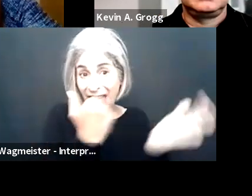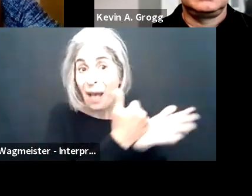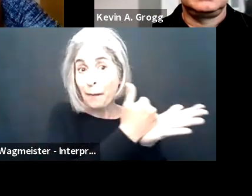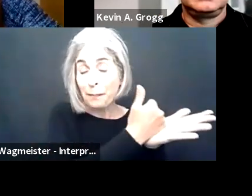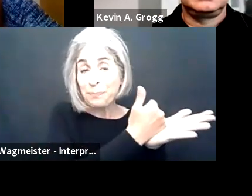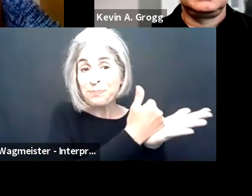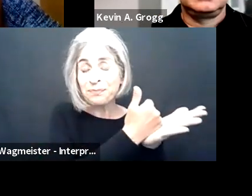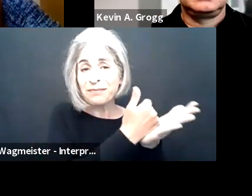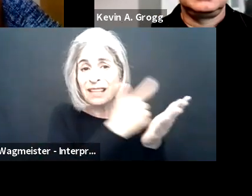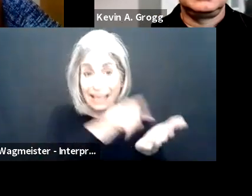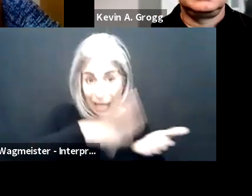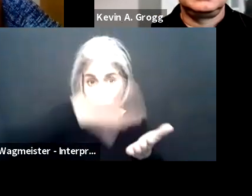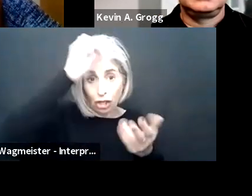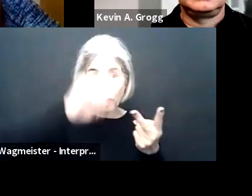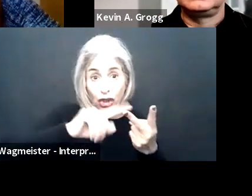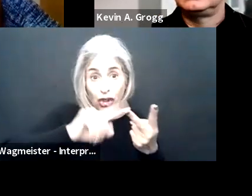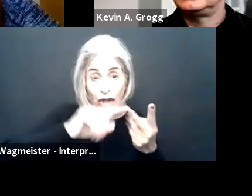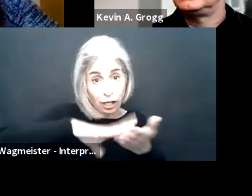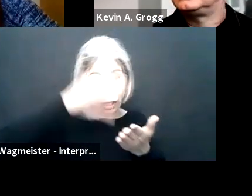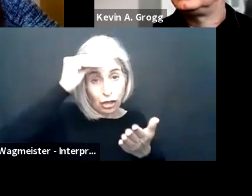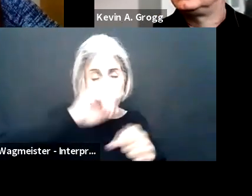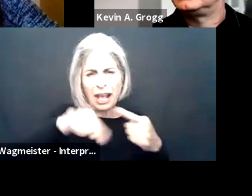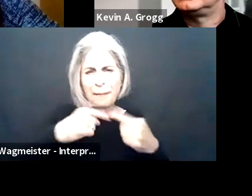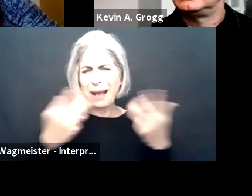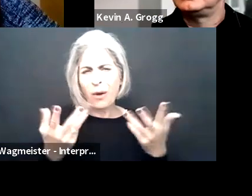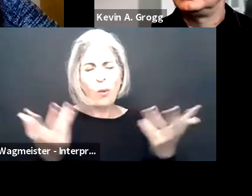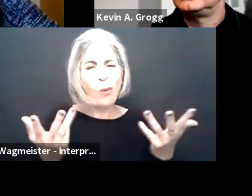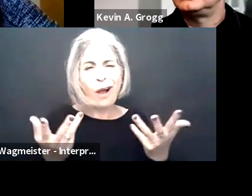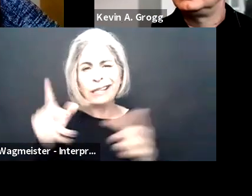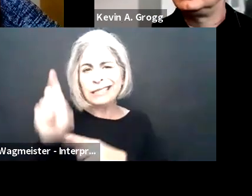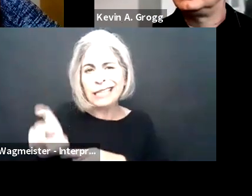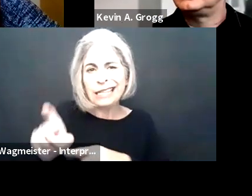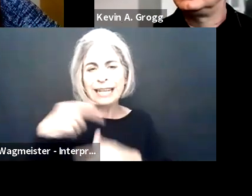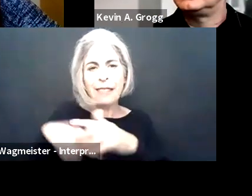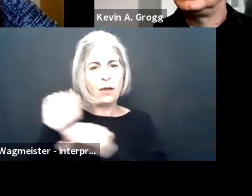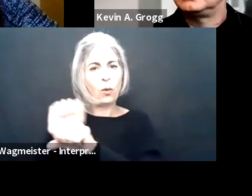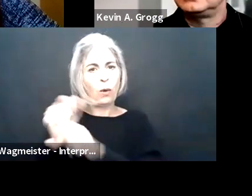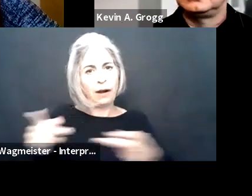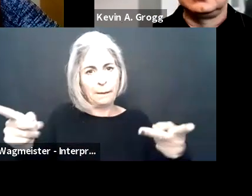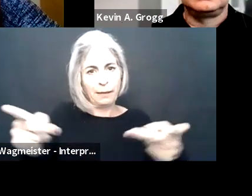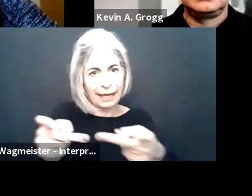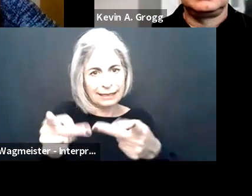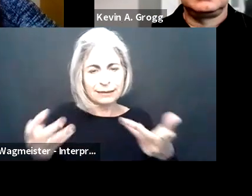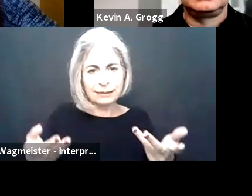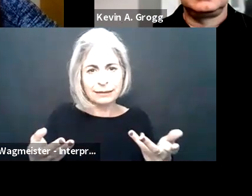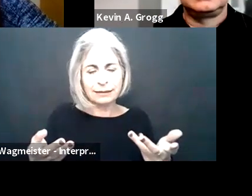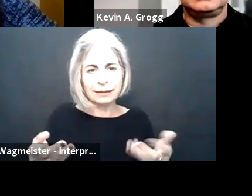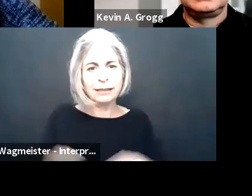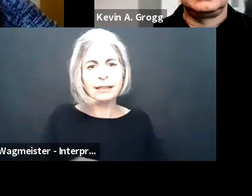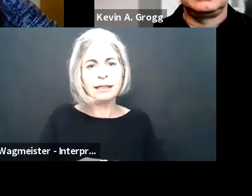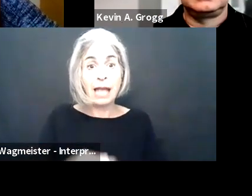go to, okay, where they can have -- they can get that assistance, they can learn